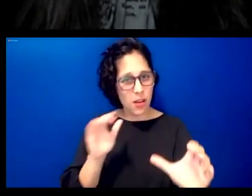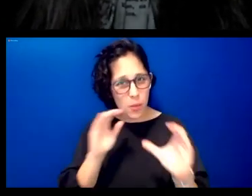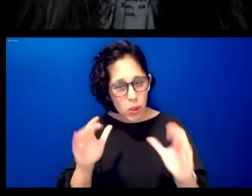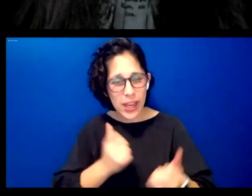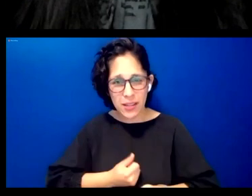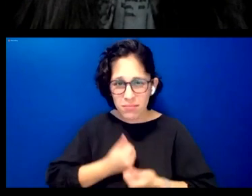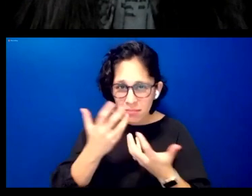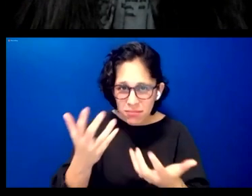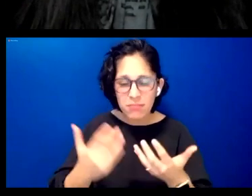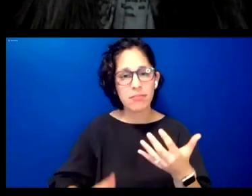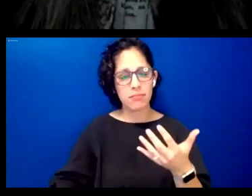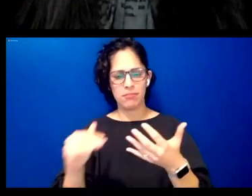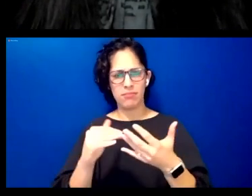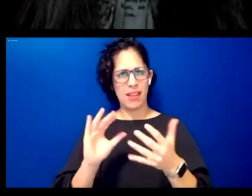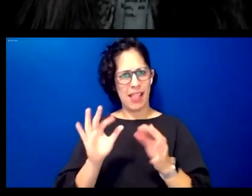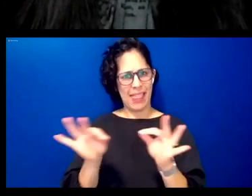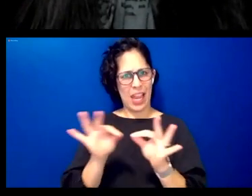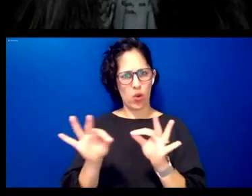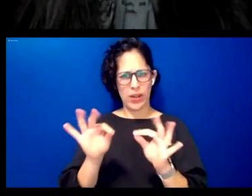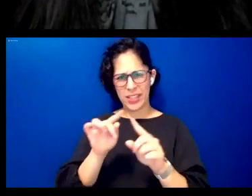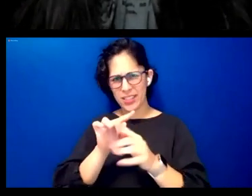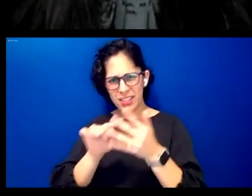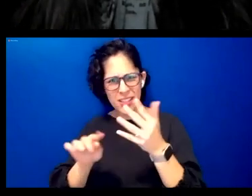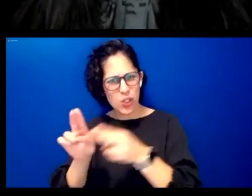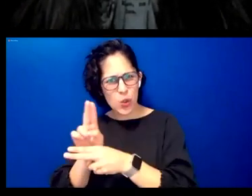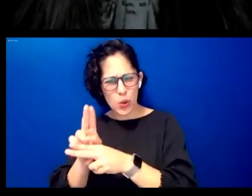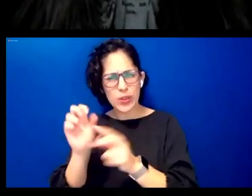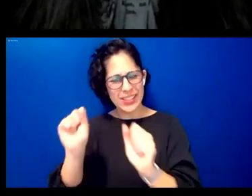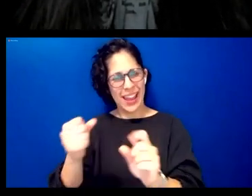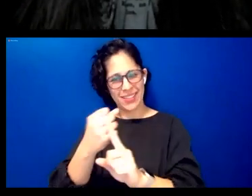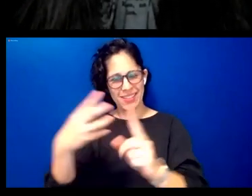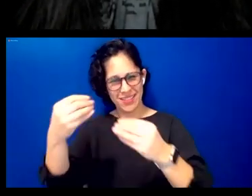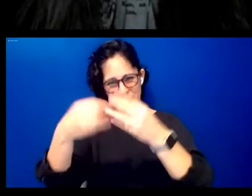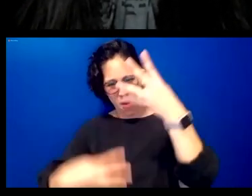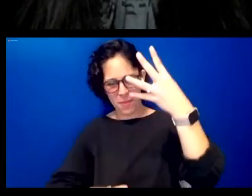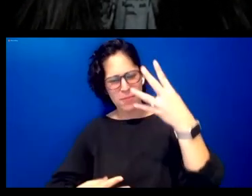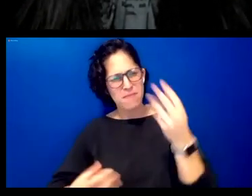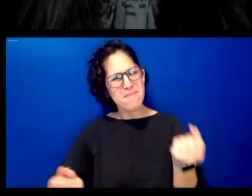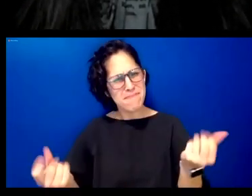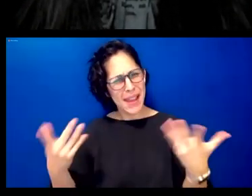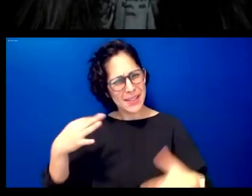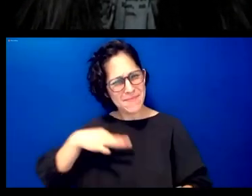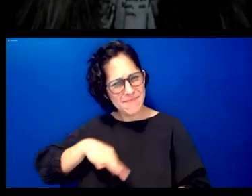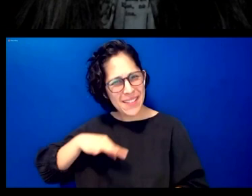and expands our language domains while there are many benefits we also need to consider